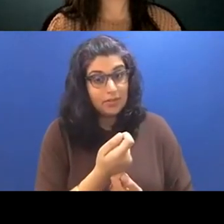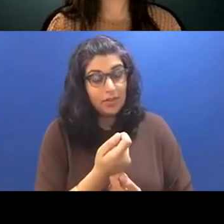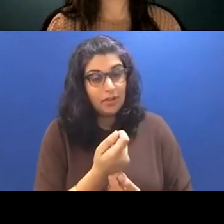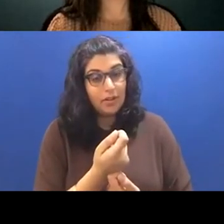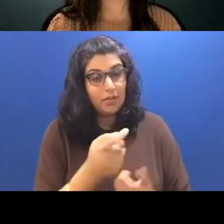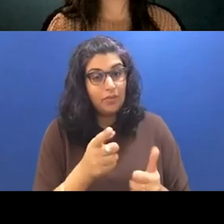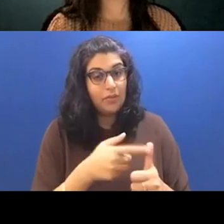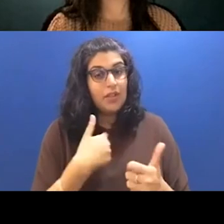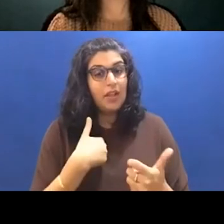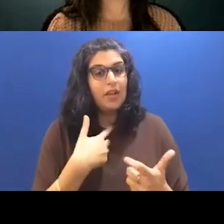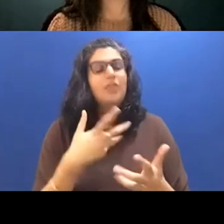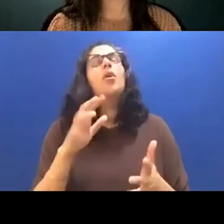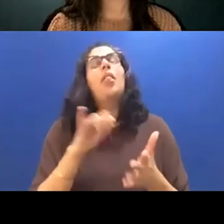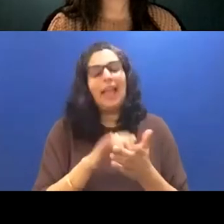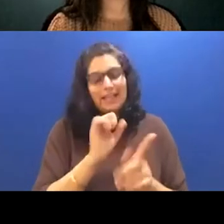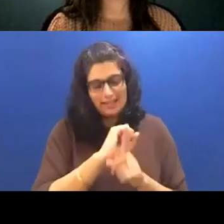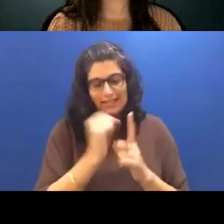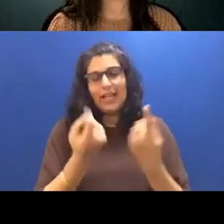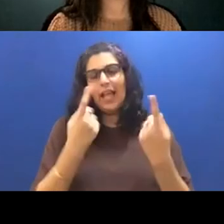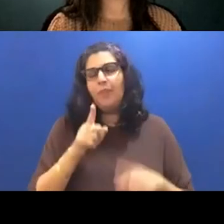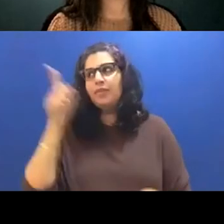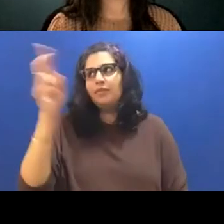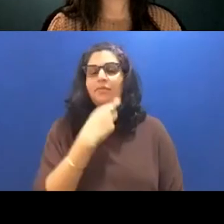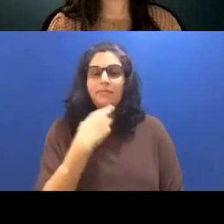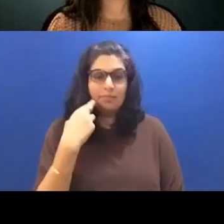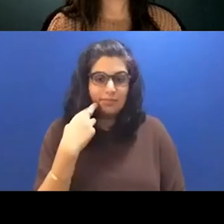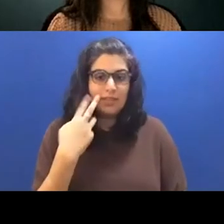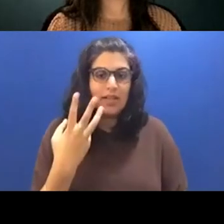so that scene takes place at a restaurant and at first I wanted to write it involving